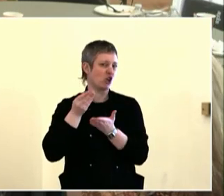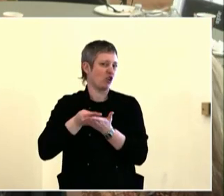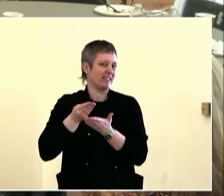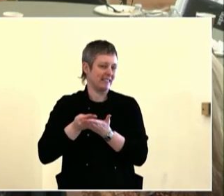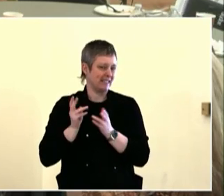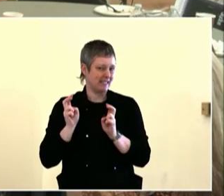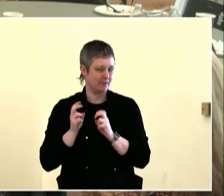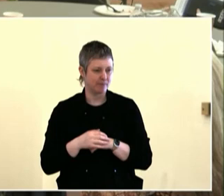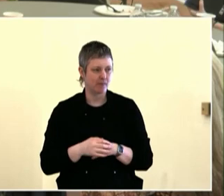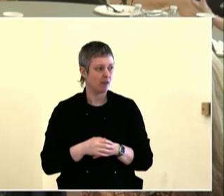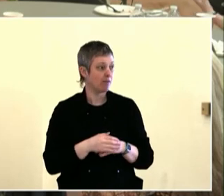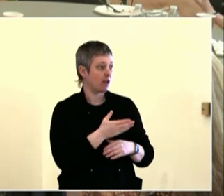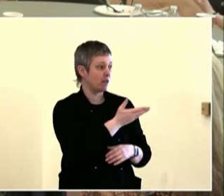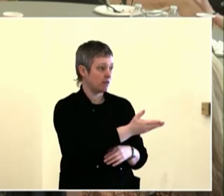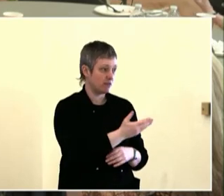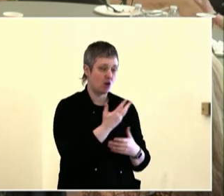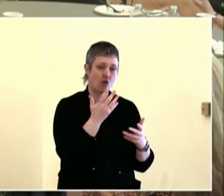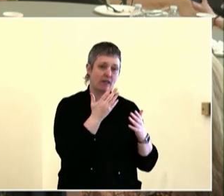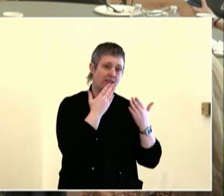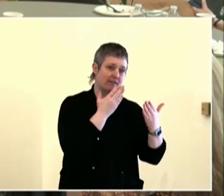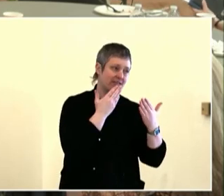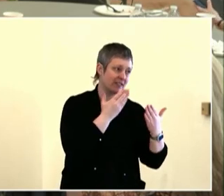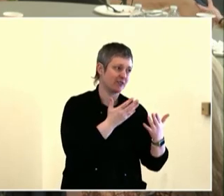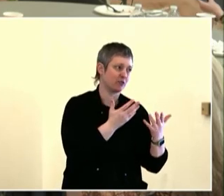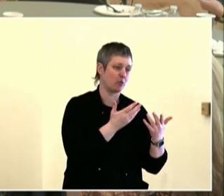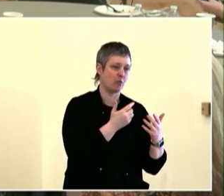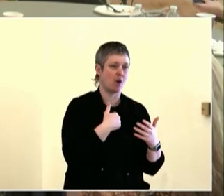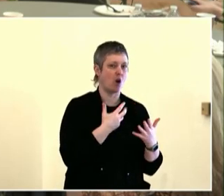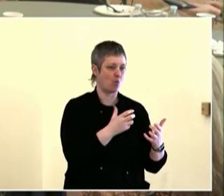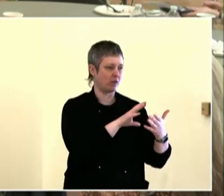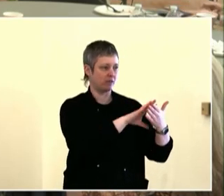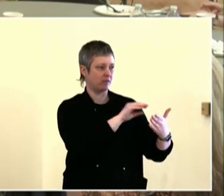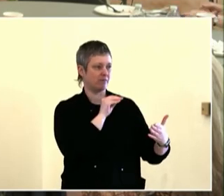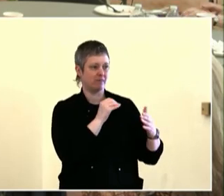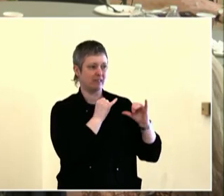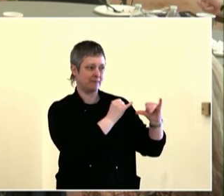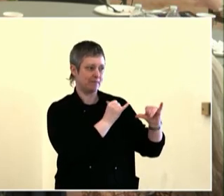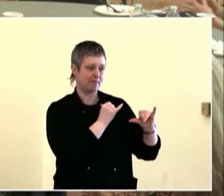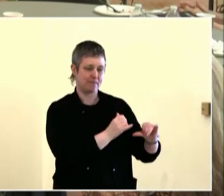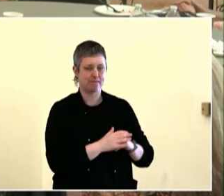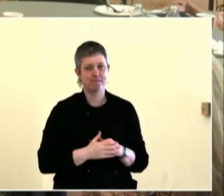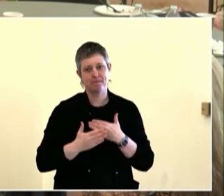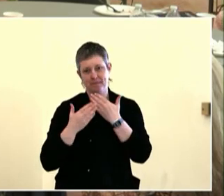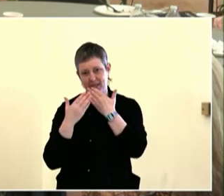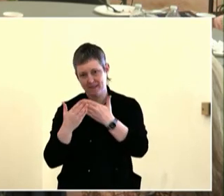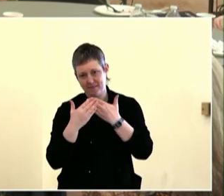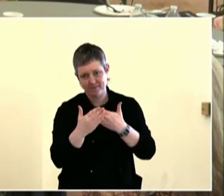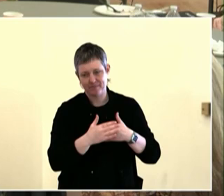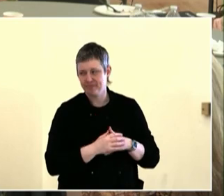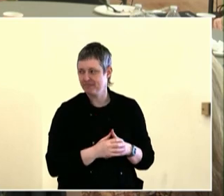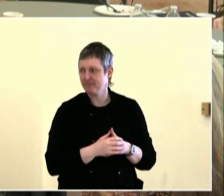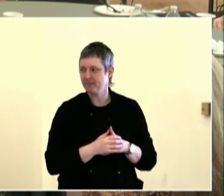freeways, because I don't like them much, but that notion that there's are all kinds of